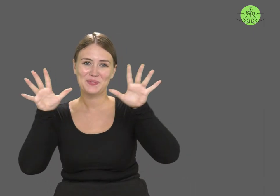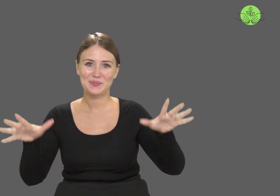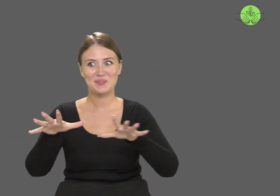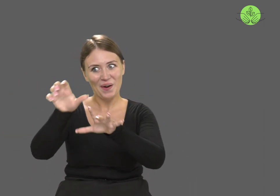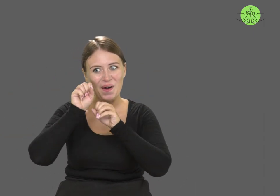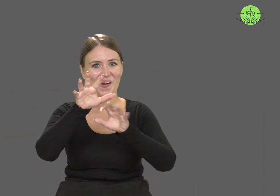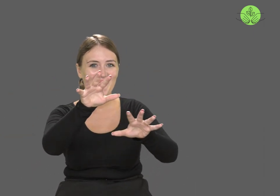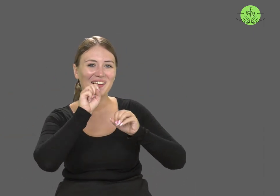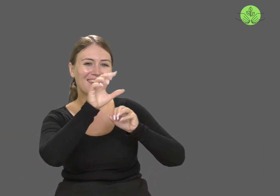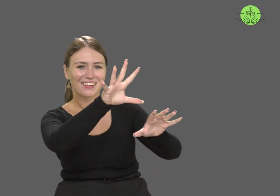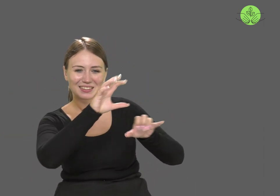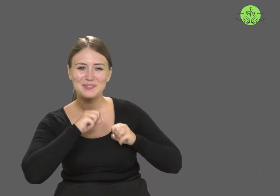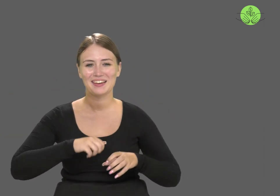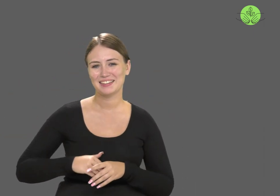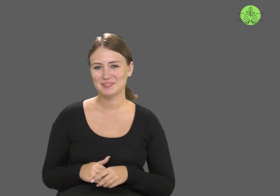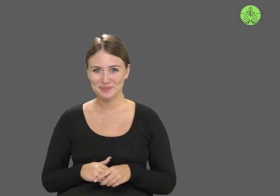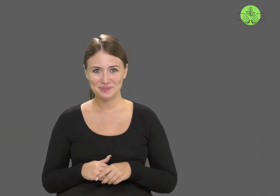and increase awareness about Deaf culture!